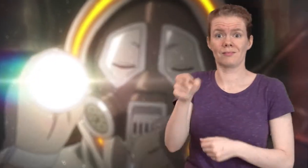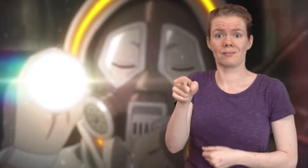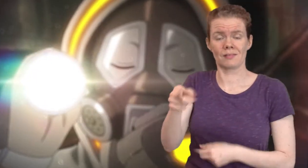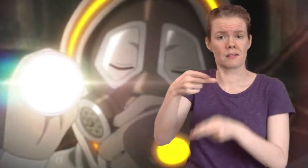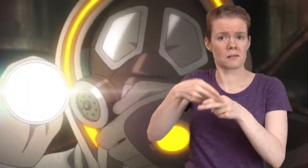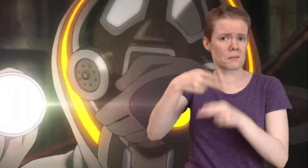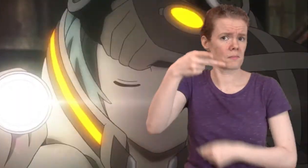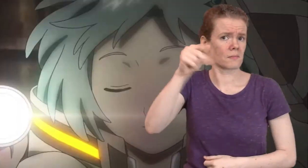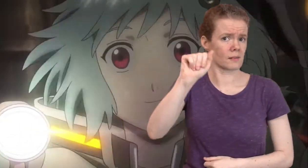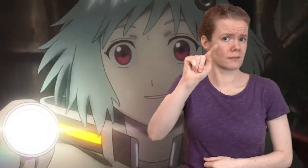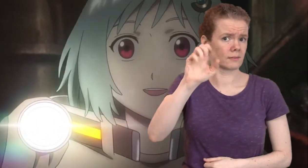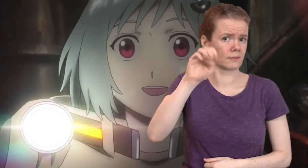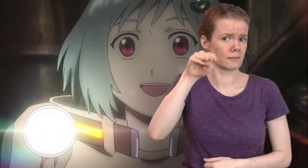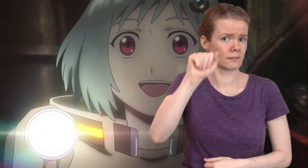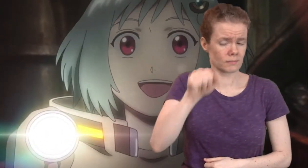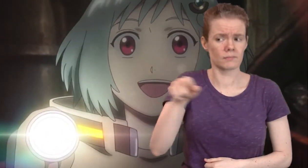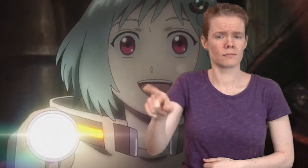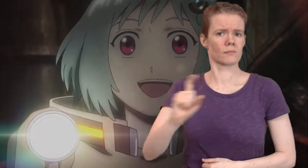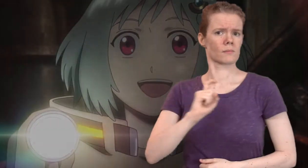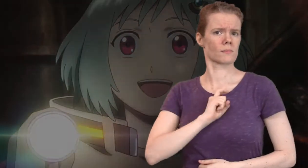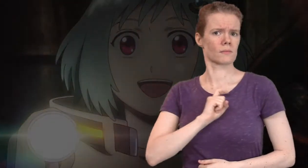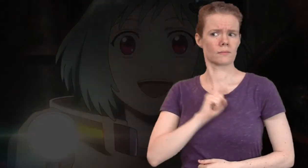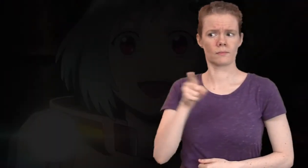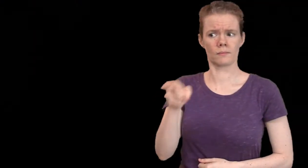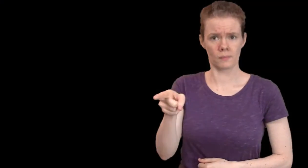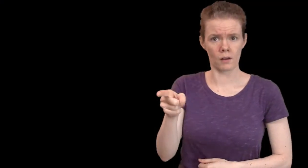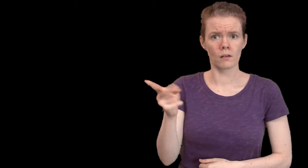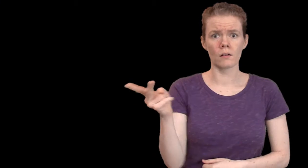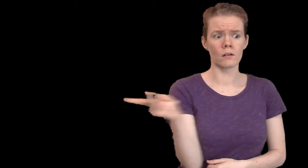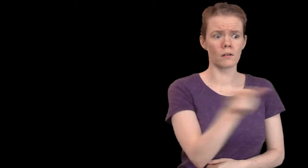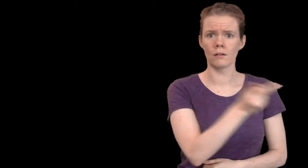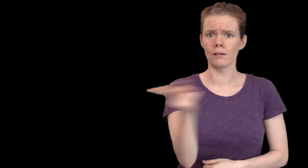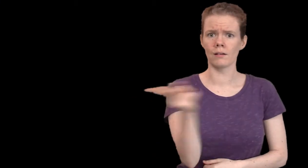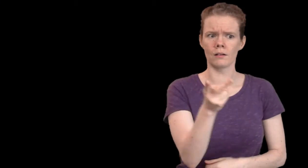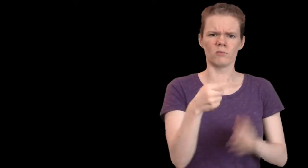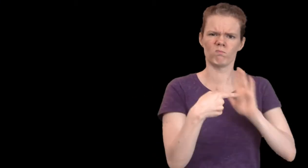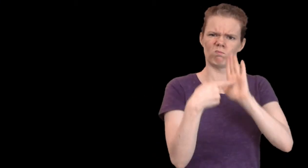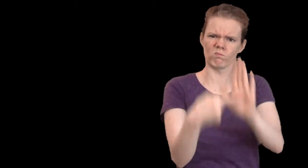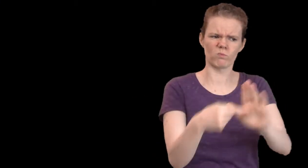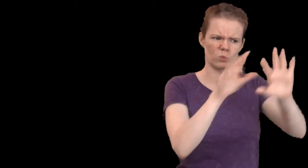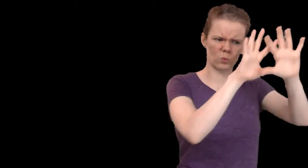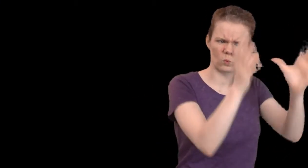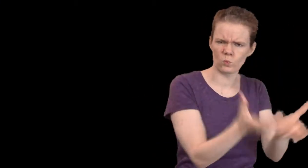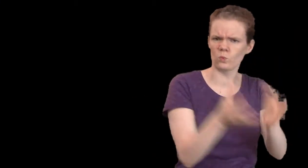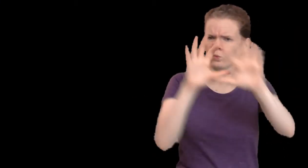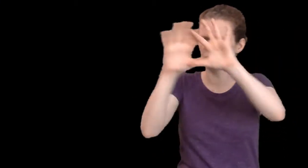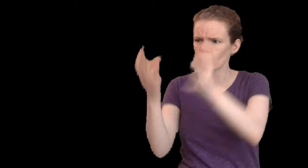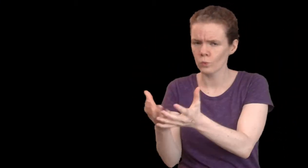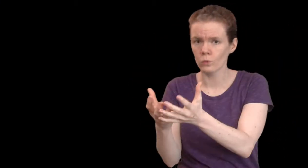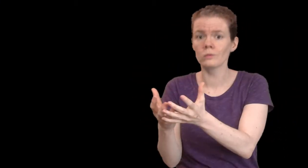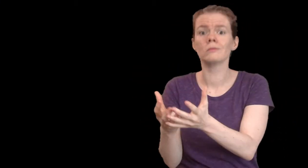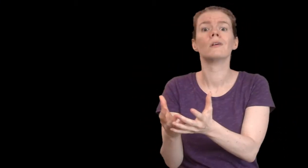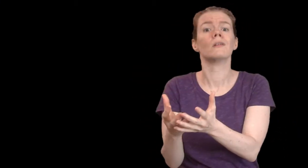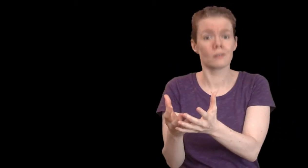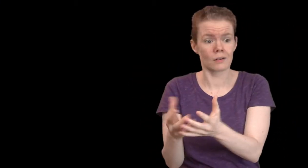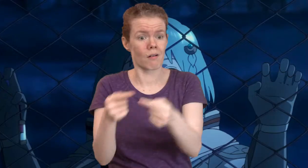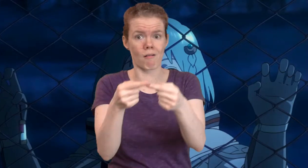The second character is named Patema. The two of them represent their gravities.